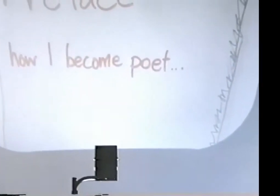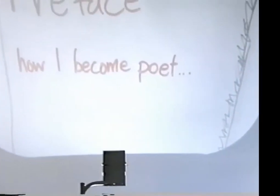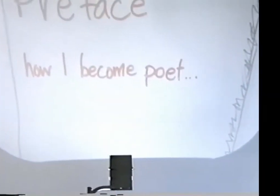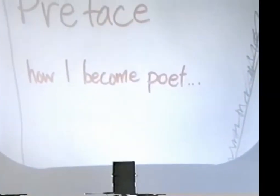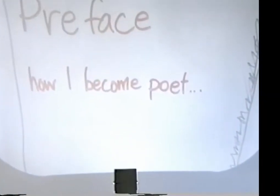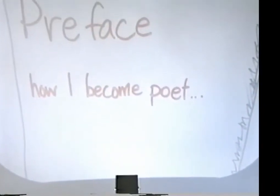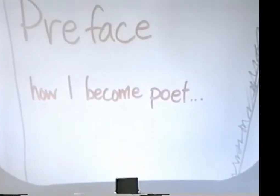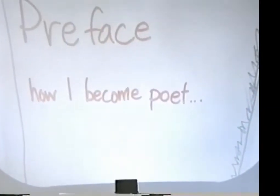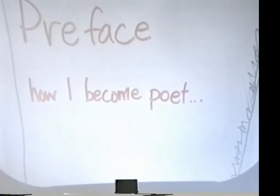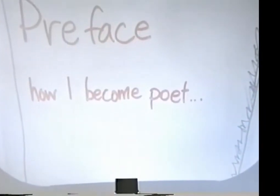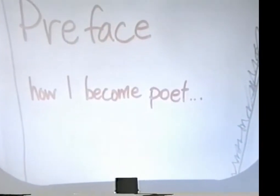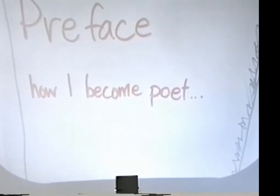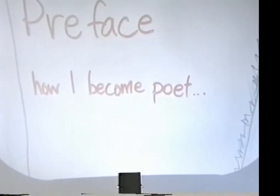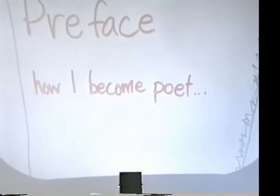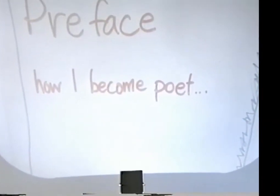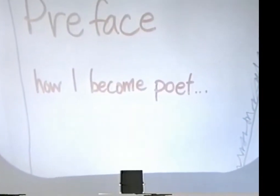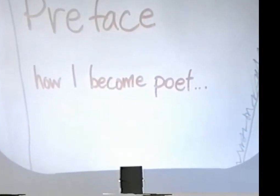THE PREFACE.